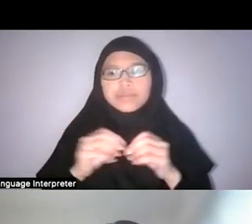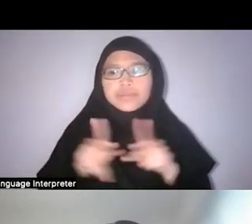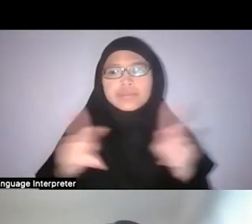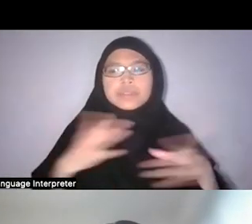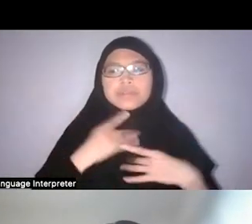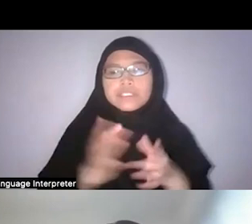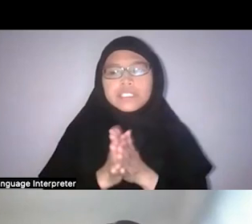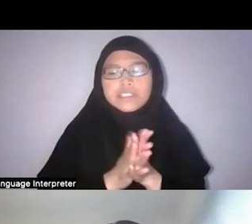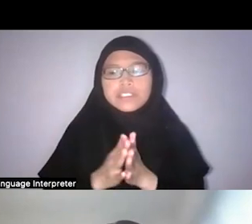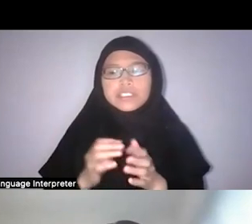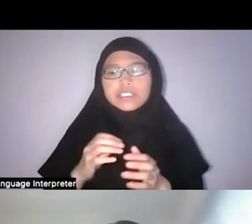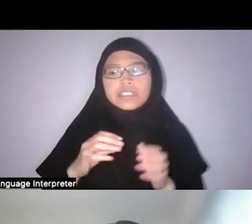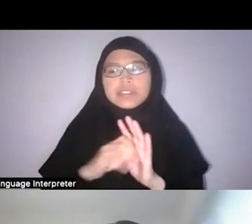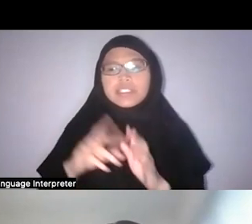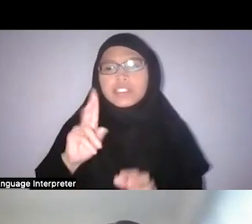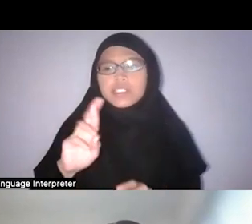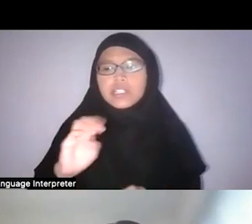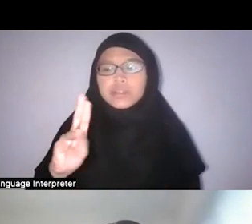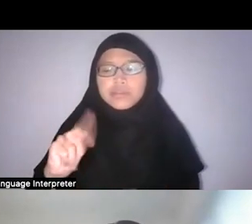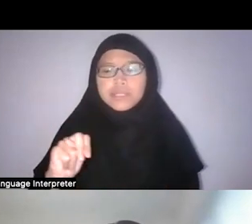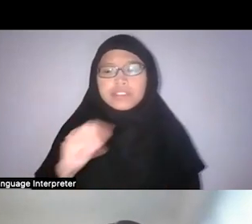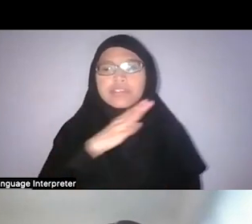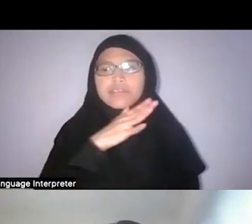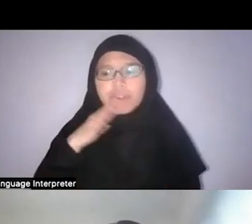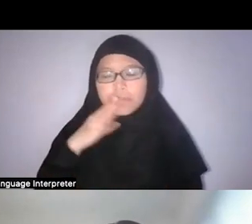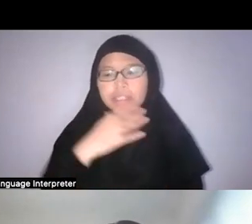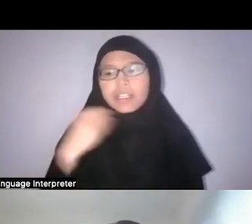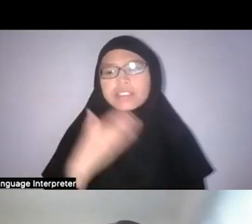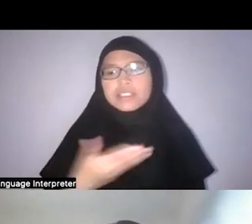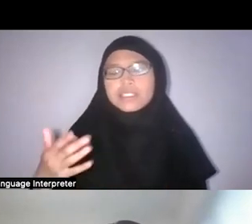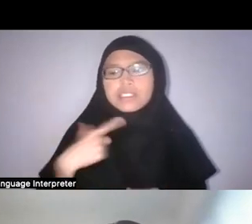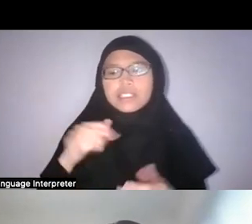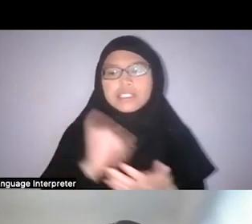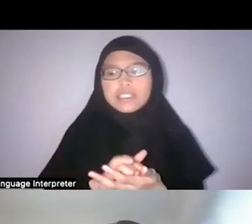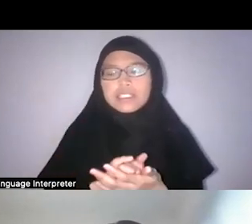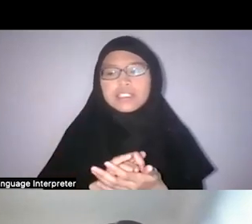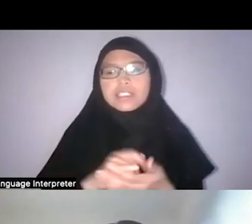in things like urban farming and things like that, so there is a revived interest in that,